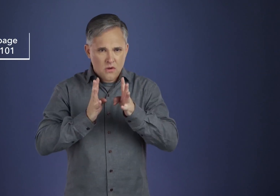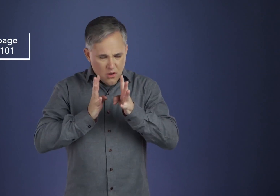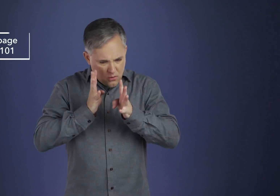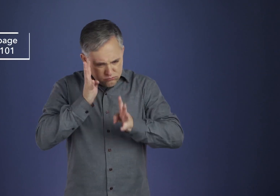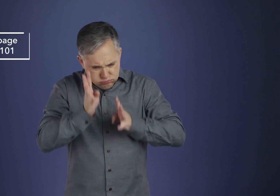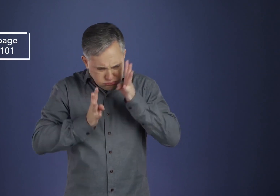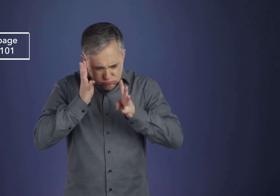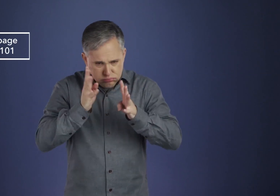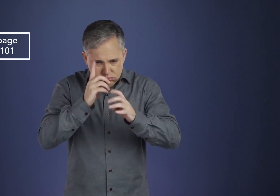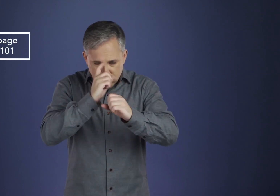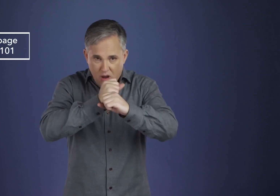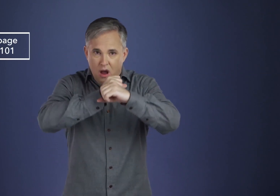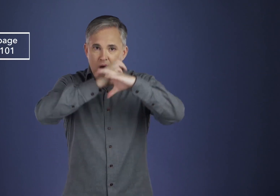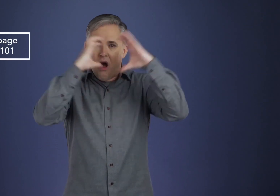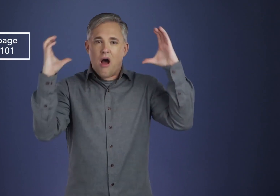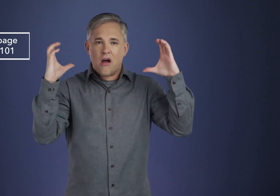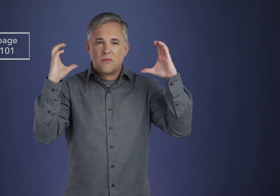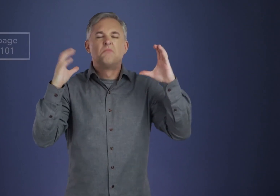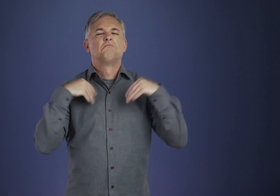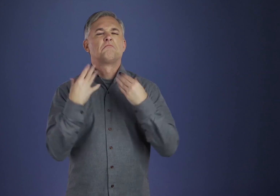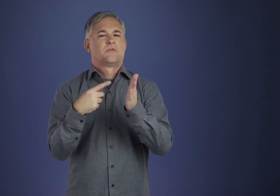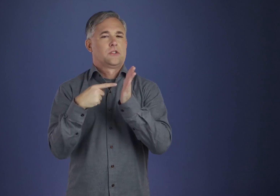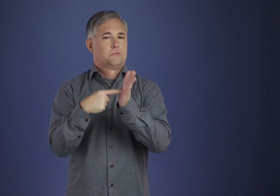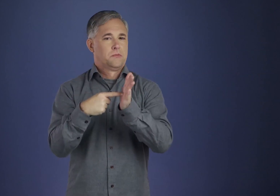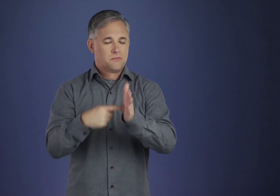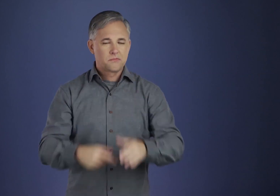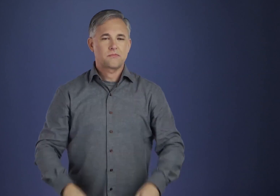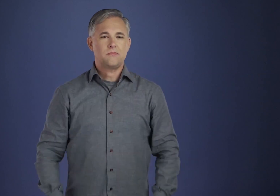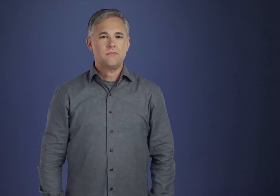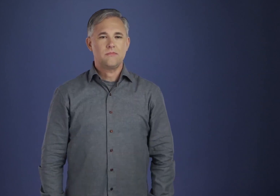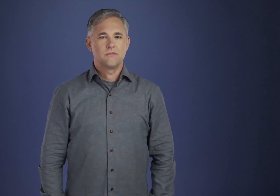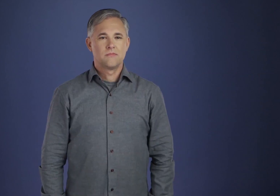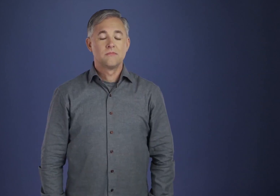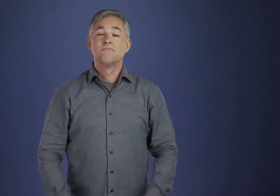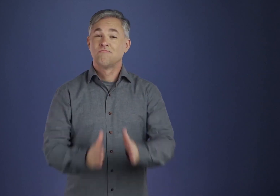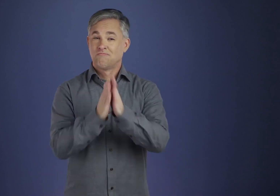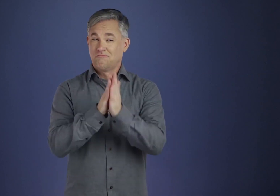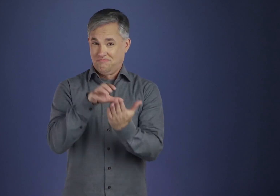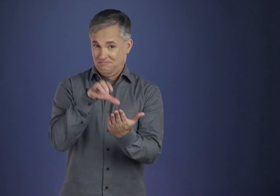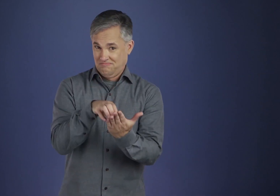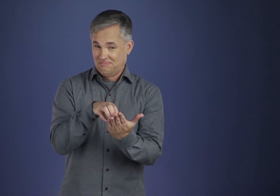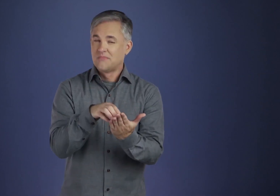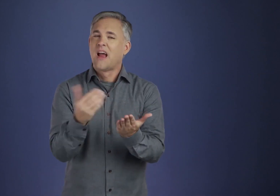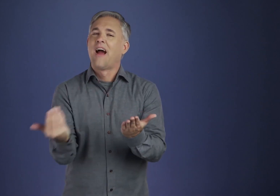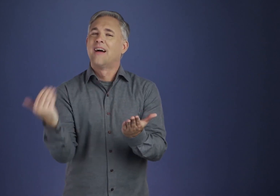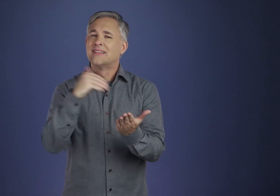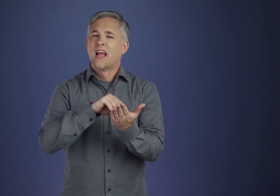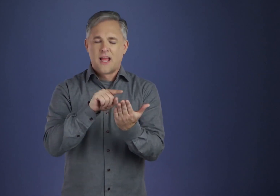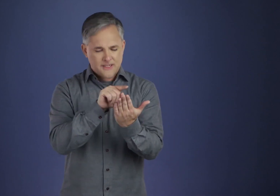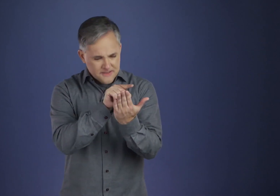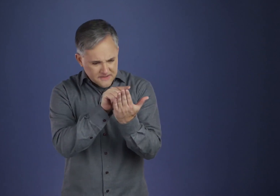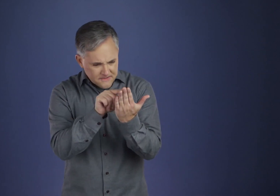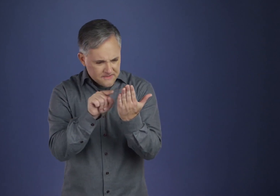on constructive imagination, we might proceed like this: Once more we read our prayer,